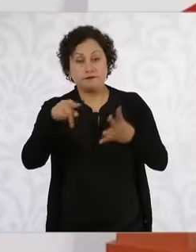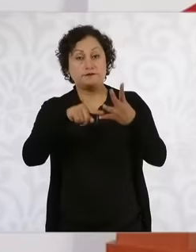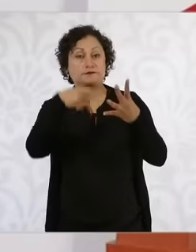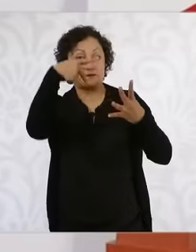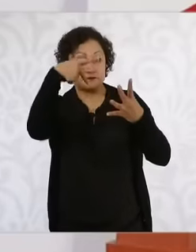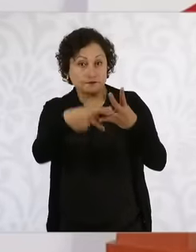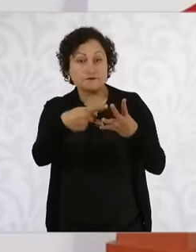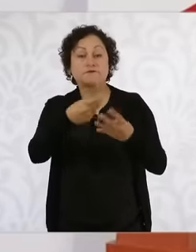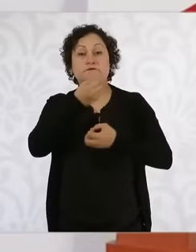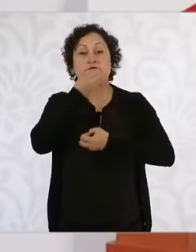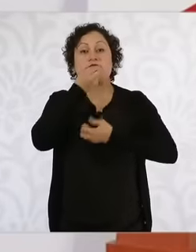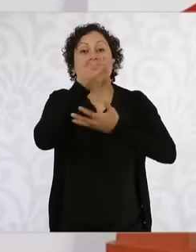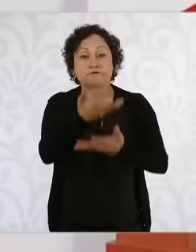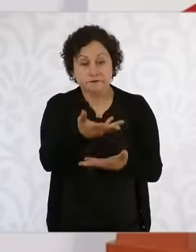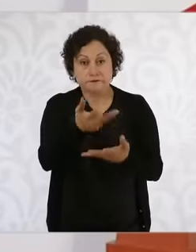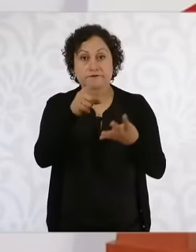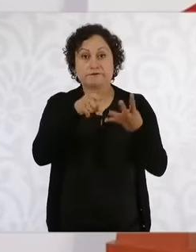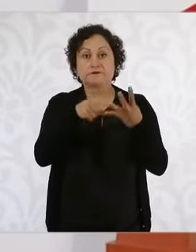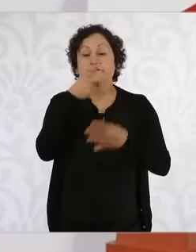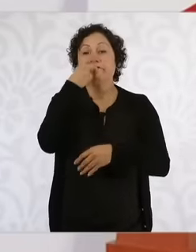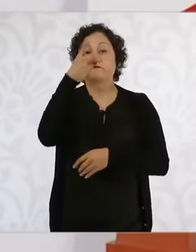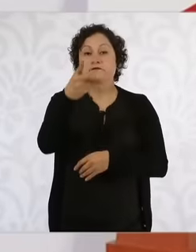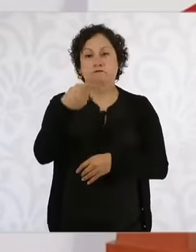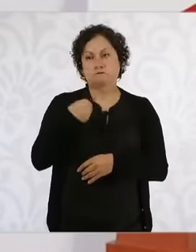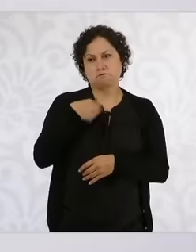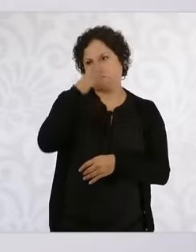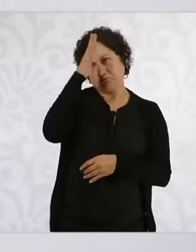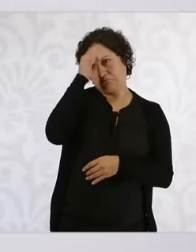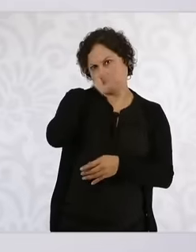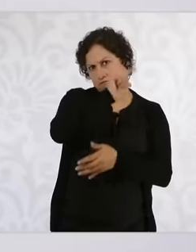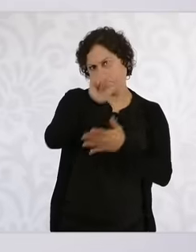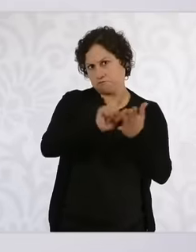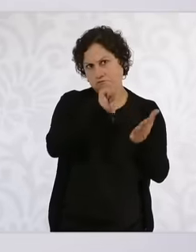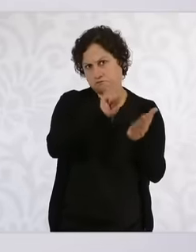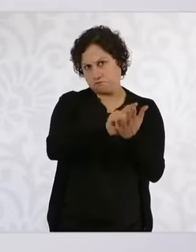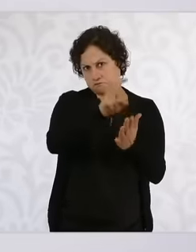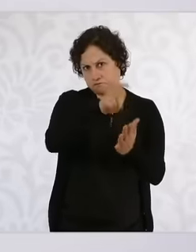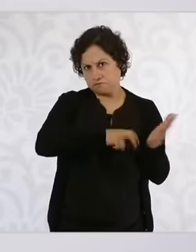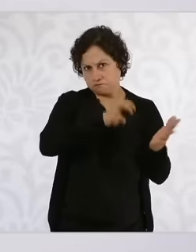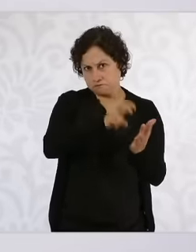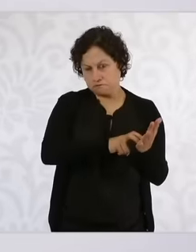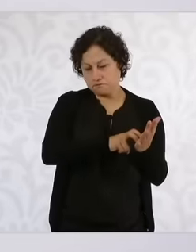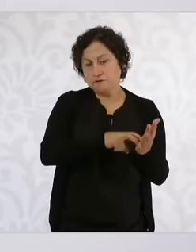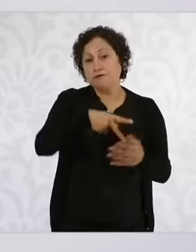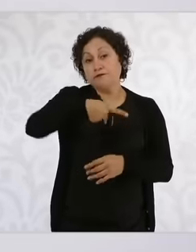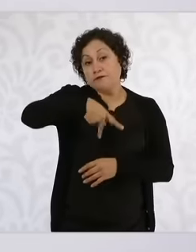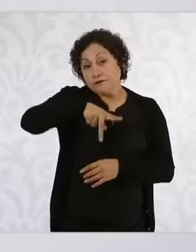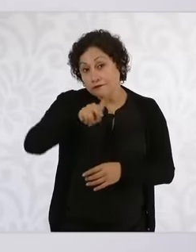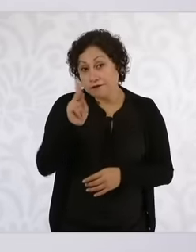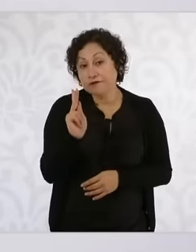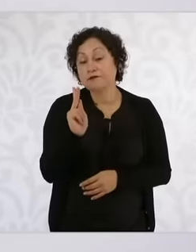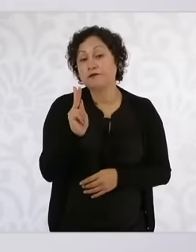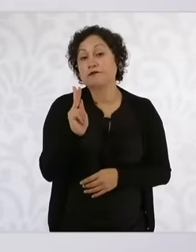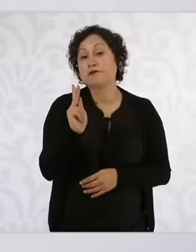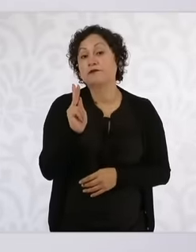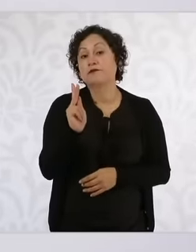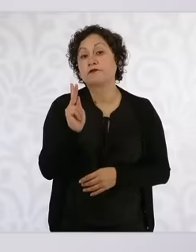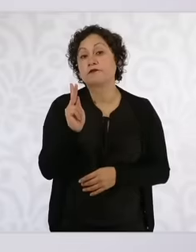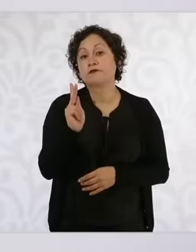I do not agree with you. the reform But that does not mean that my